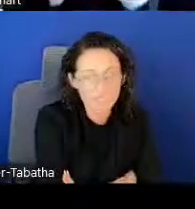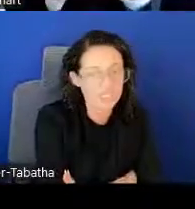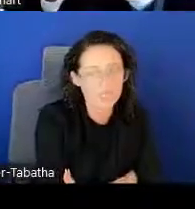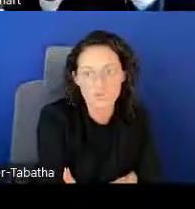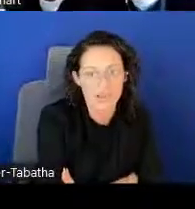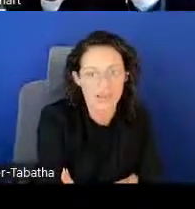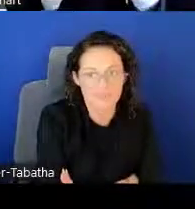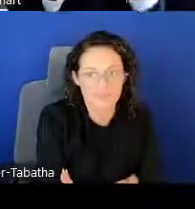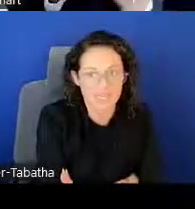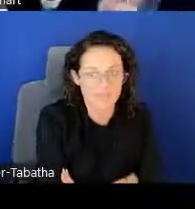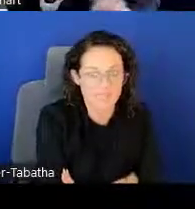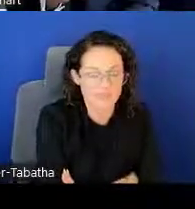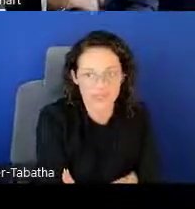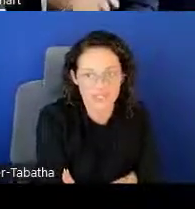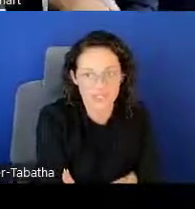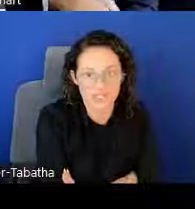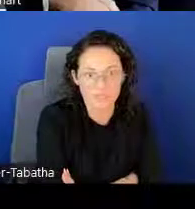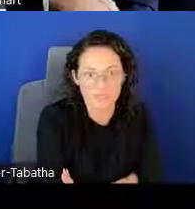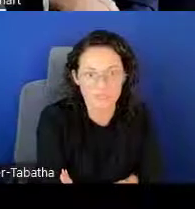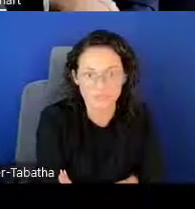then you do not have to meet that piece of criteria.